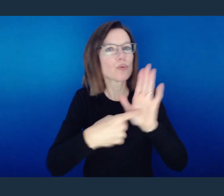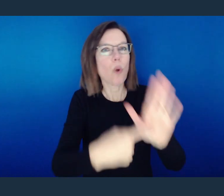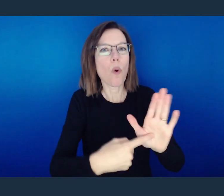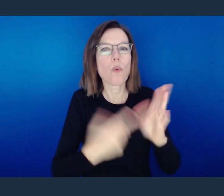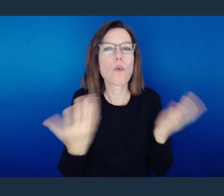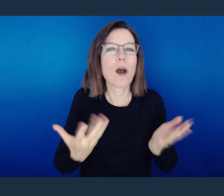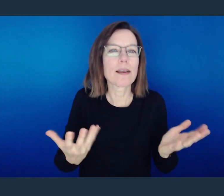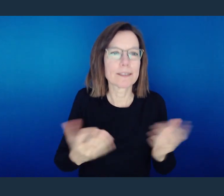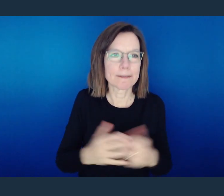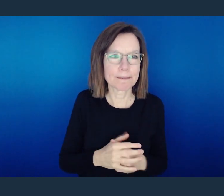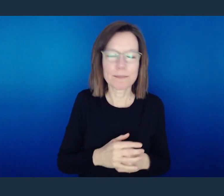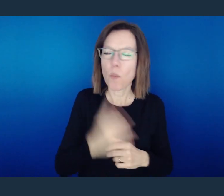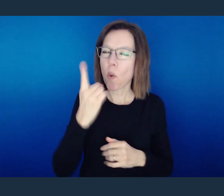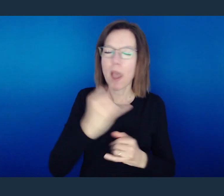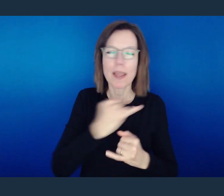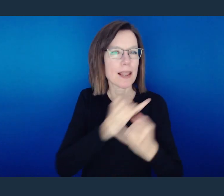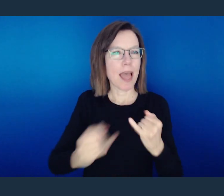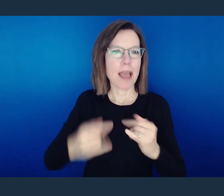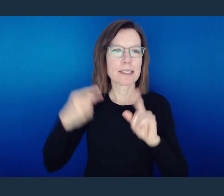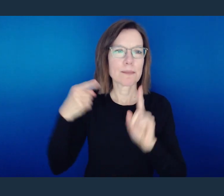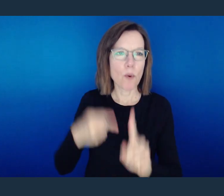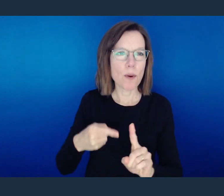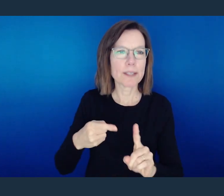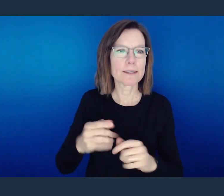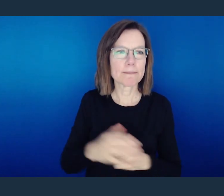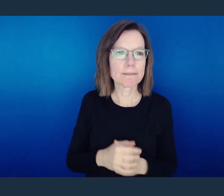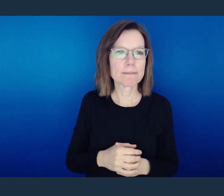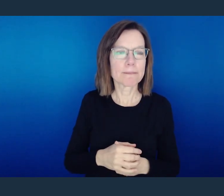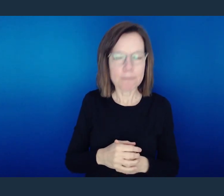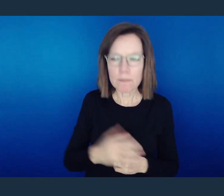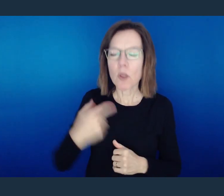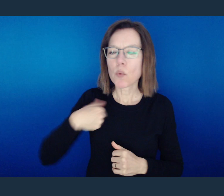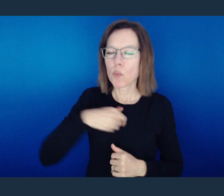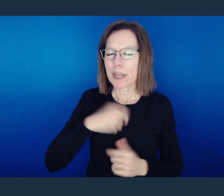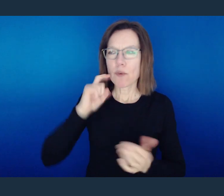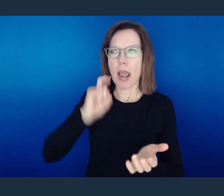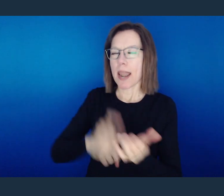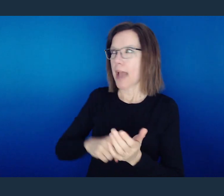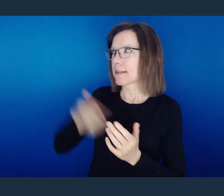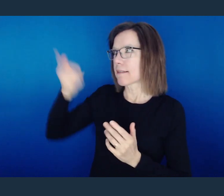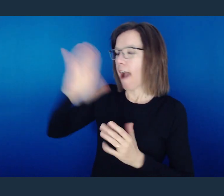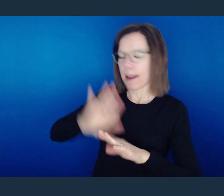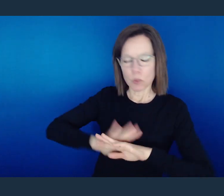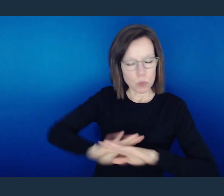And then there's one last thing, that as we recognize that we're called out of hypocrisy